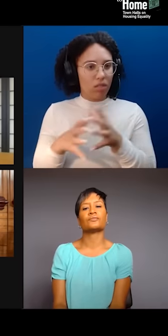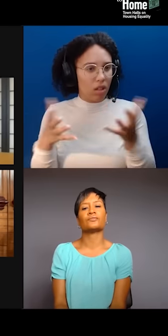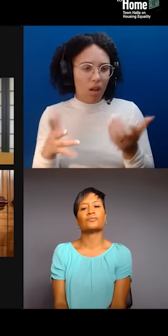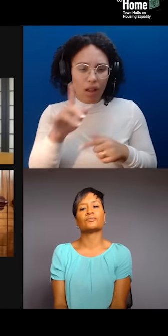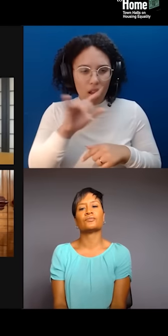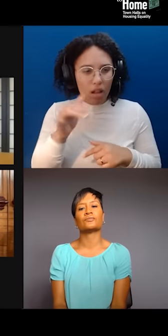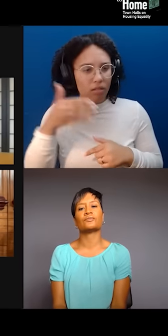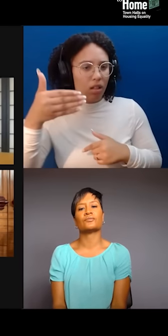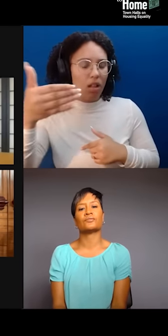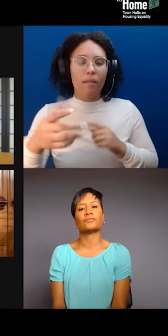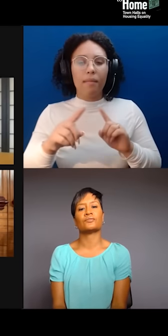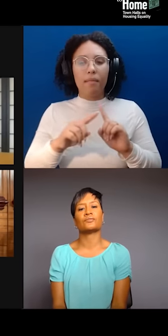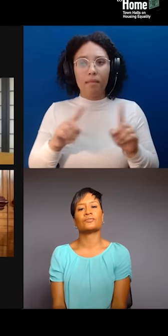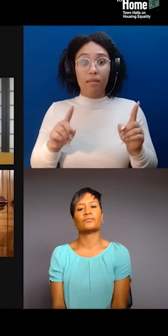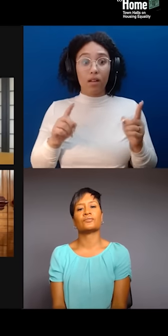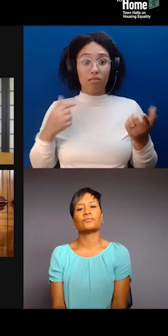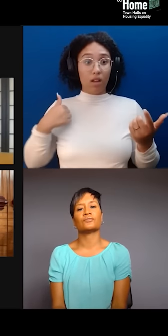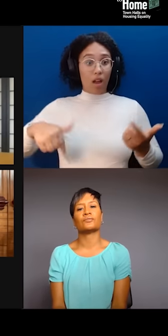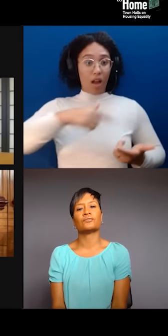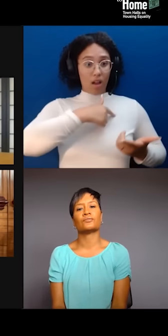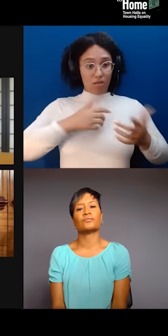our work is only as powerful as the actual work